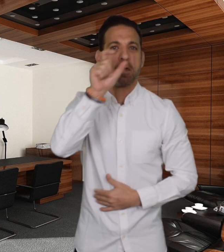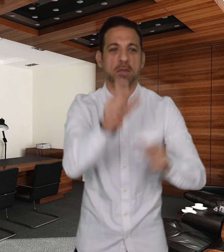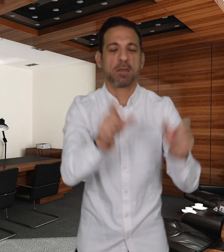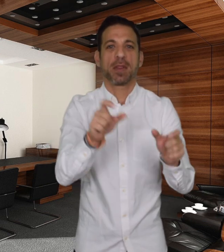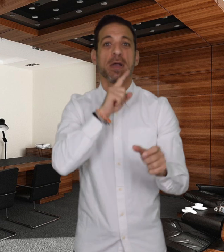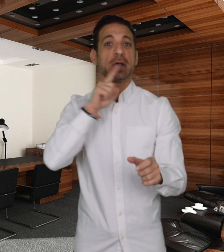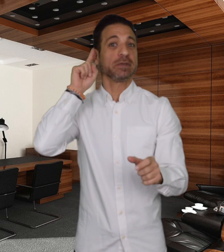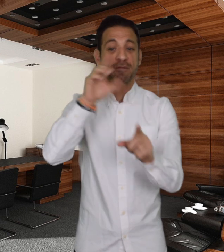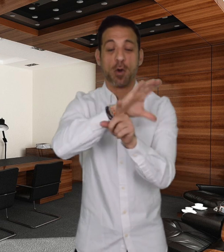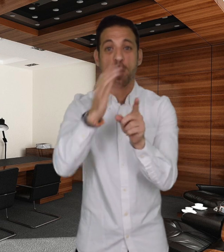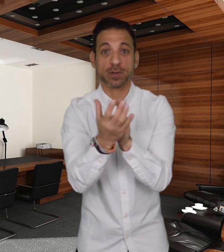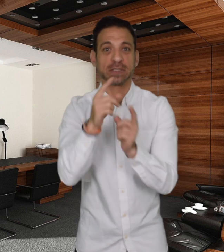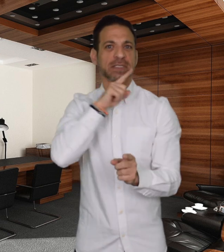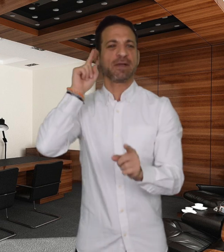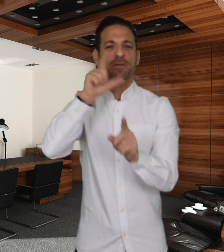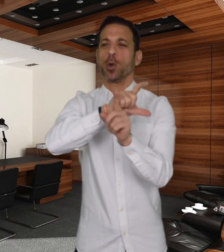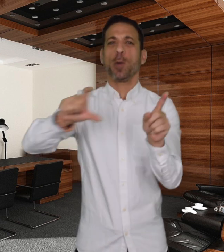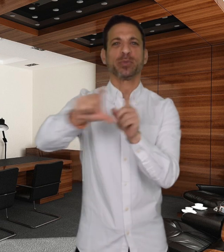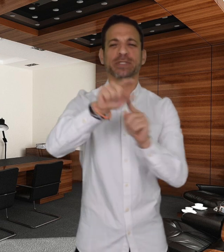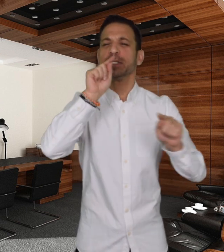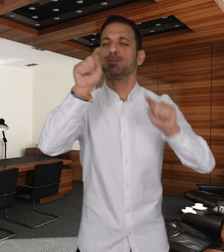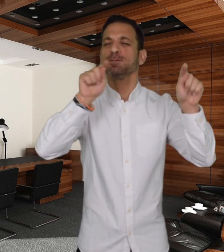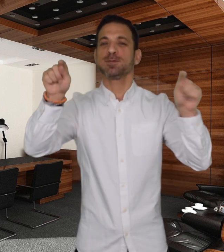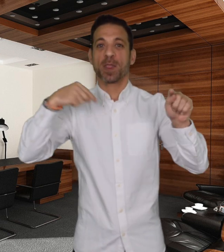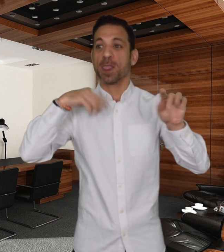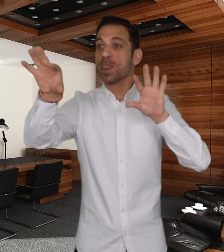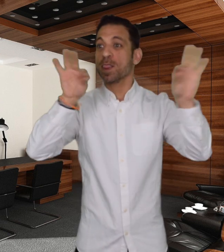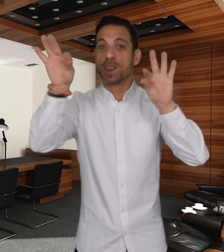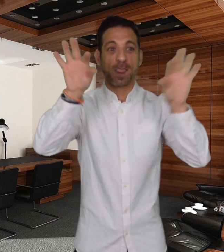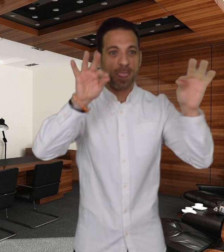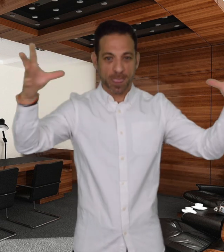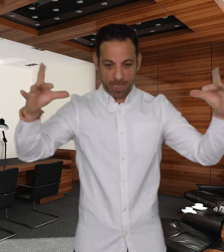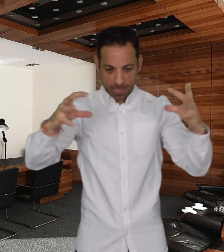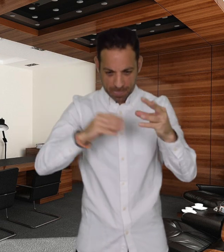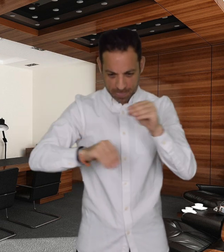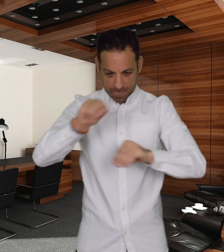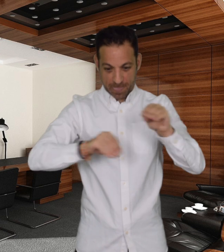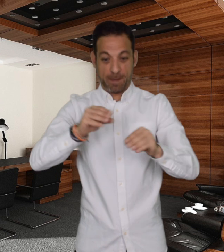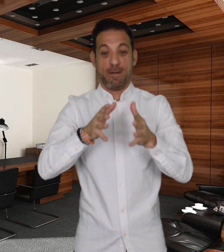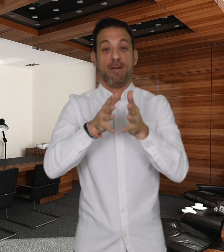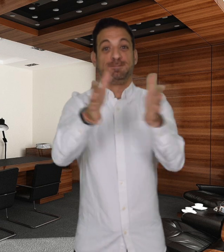about Deaf people, culture, and communities around the world.